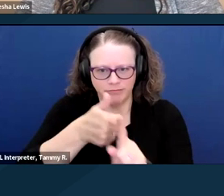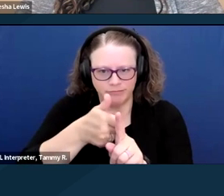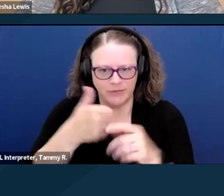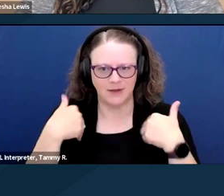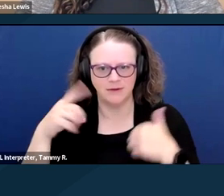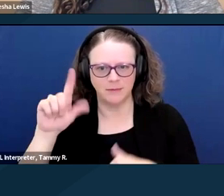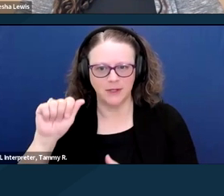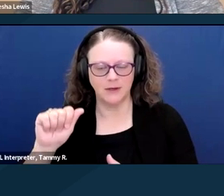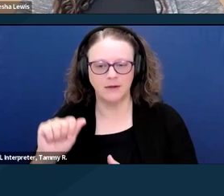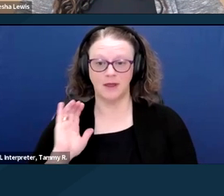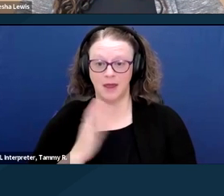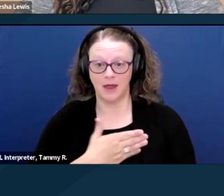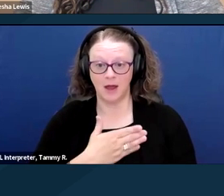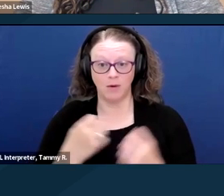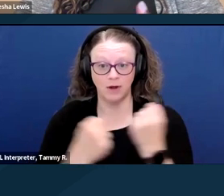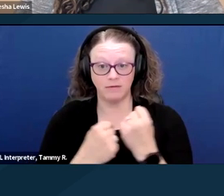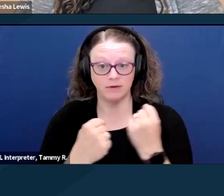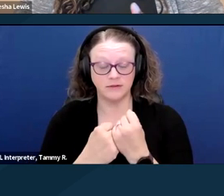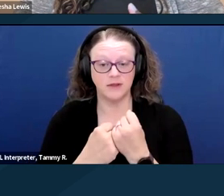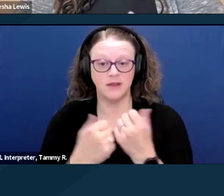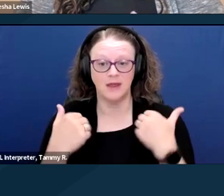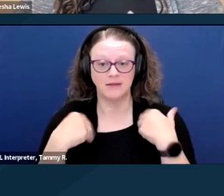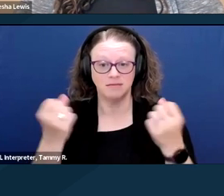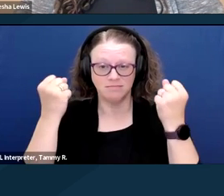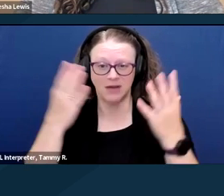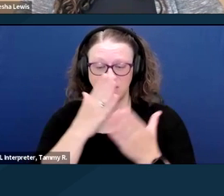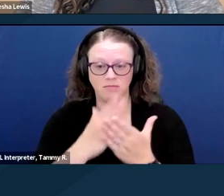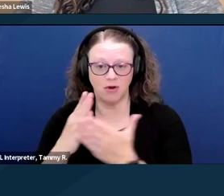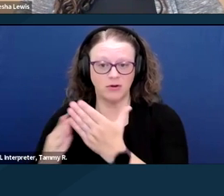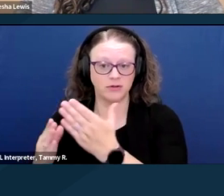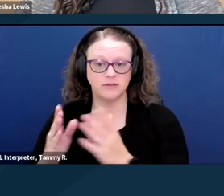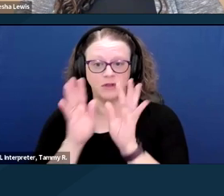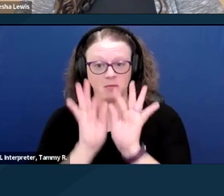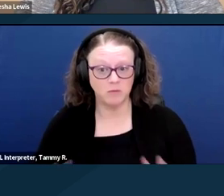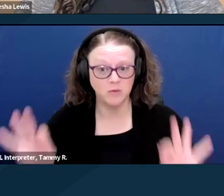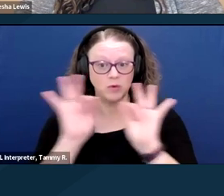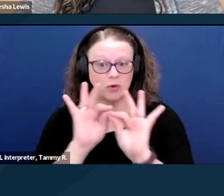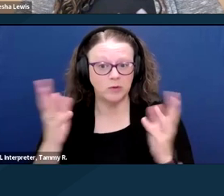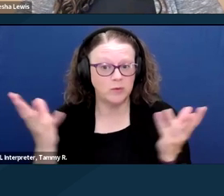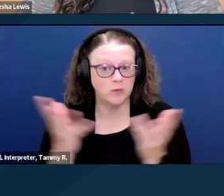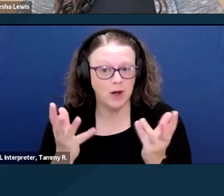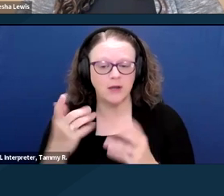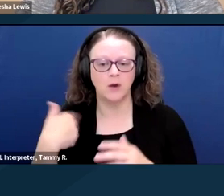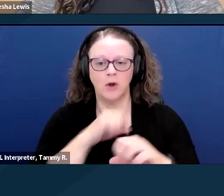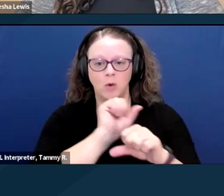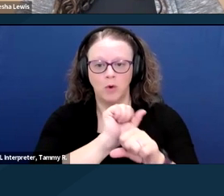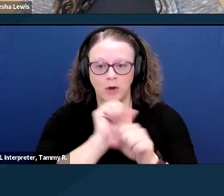is that we are working with people who are disabled from around the country, and we are leading